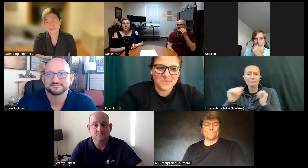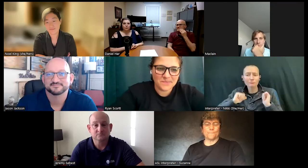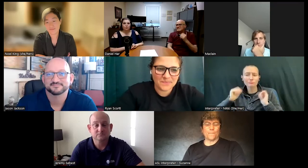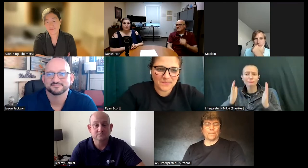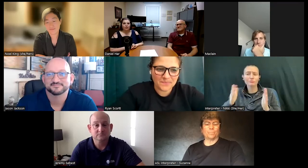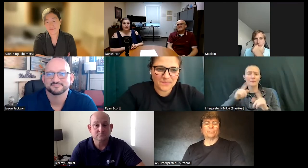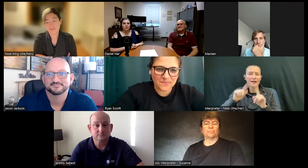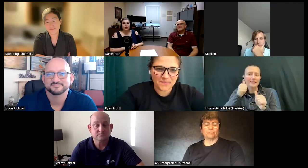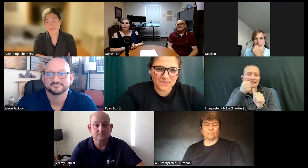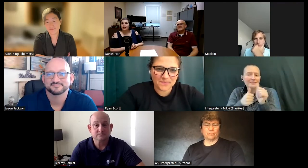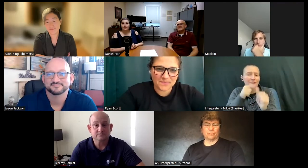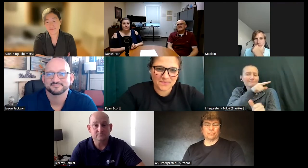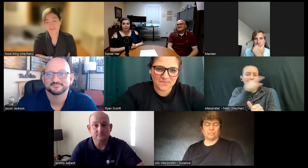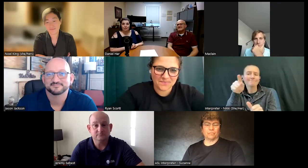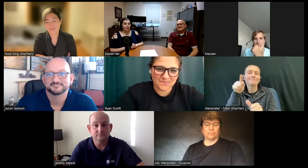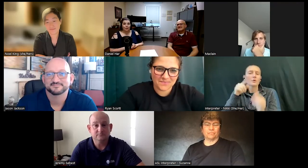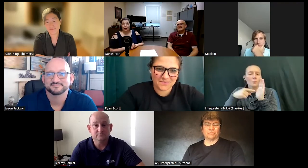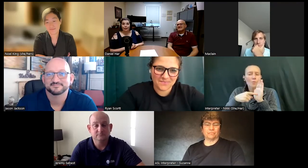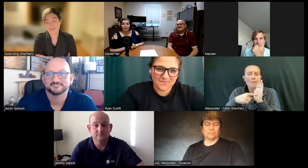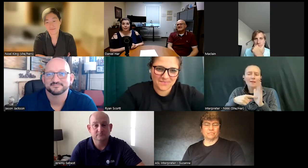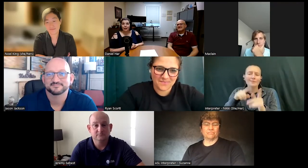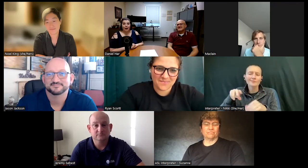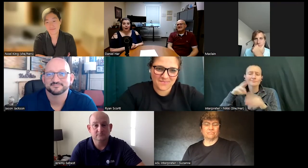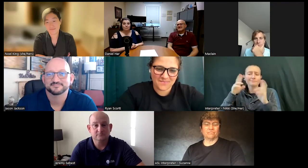of you had role models that were just Everyday People in your lives